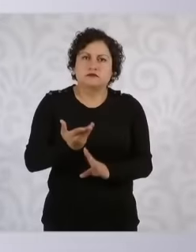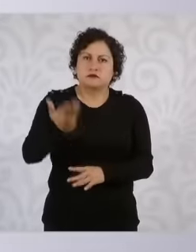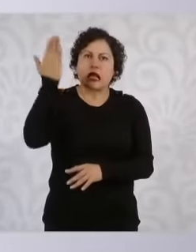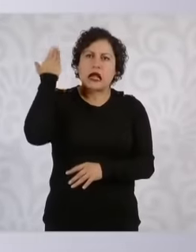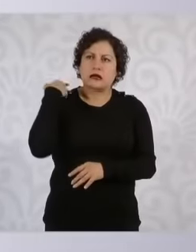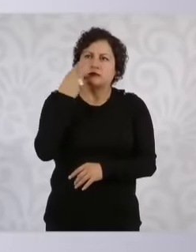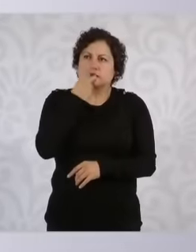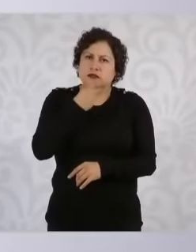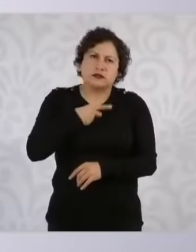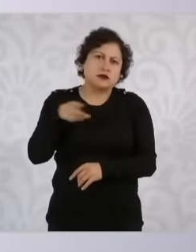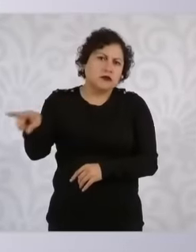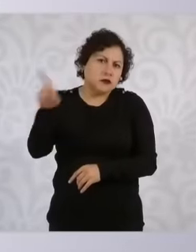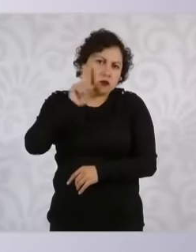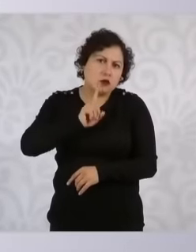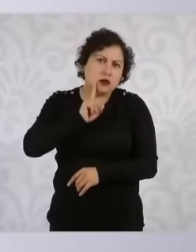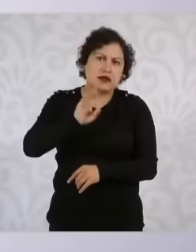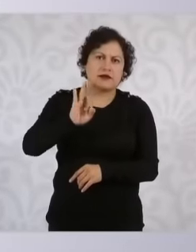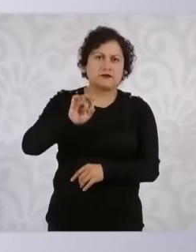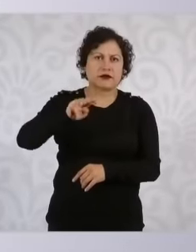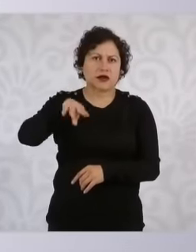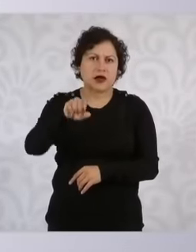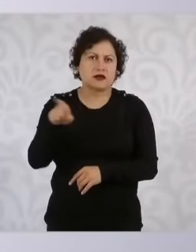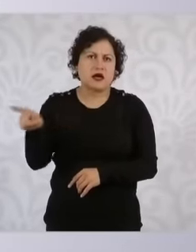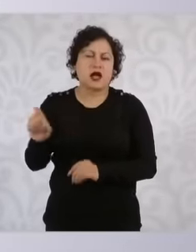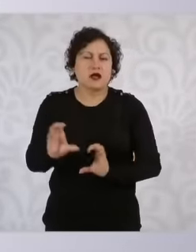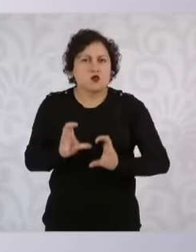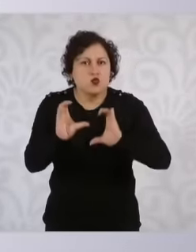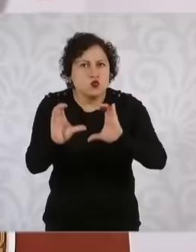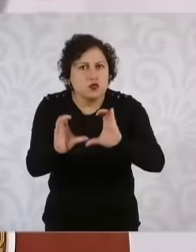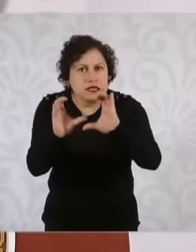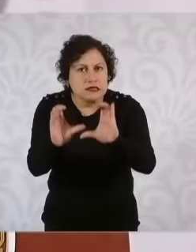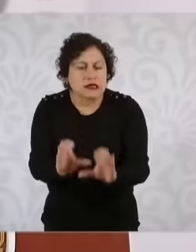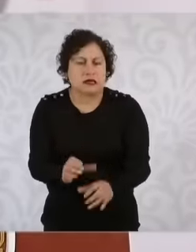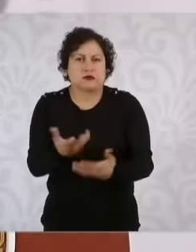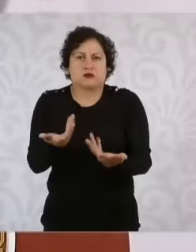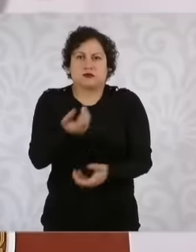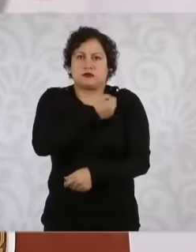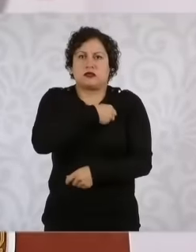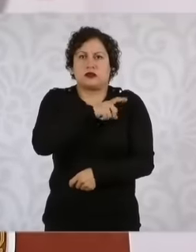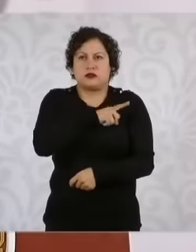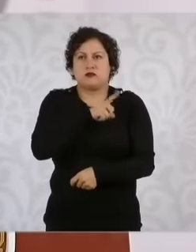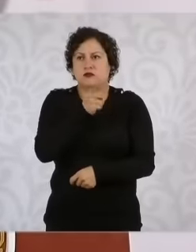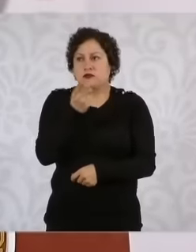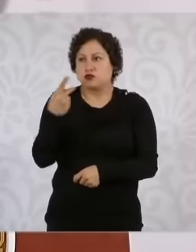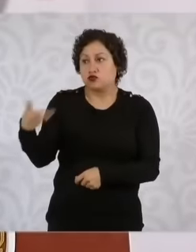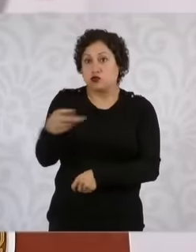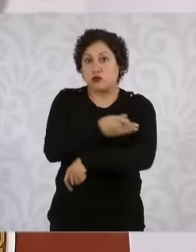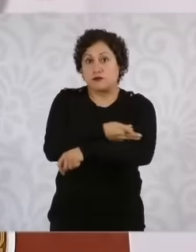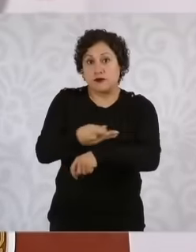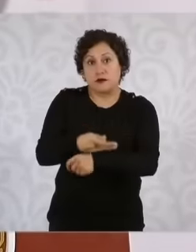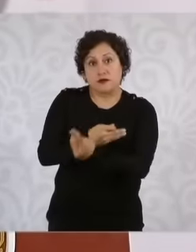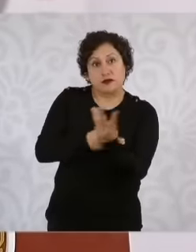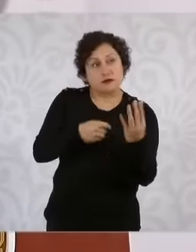obviously told the family members that if it wasn't necessary for her to go, we didn't want to expose her,